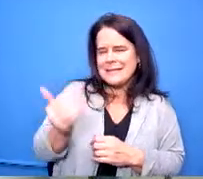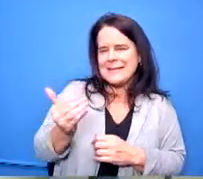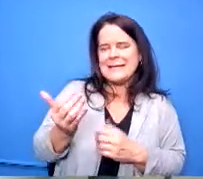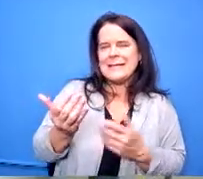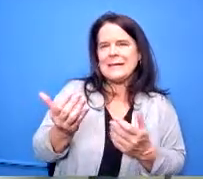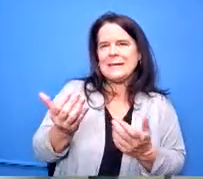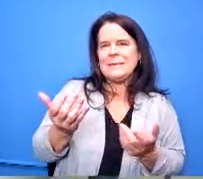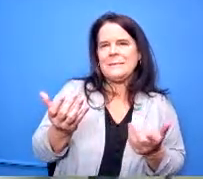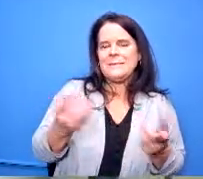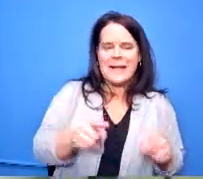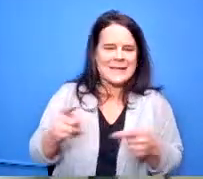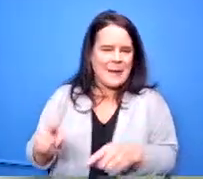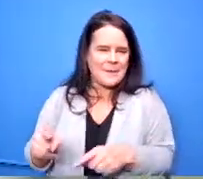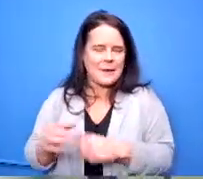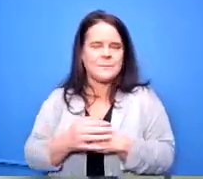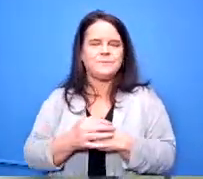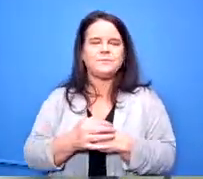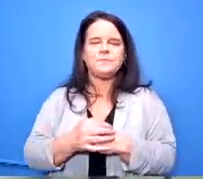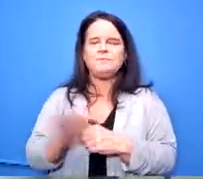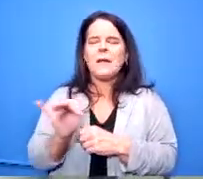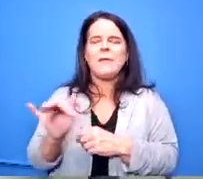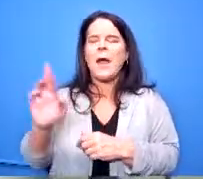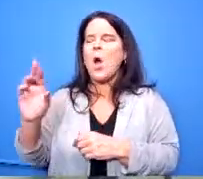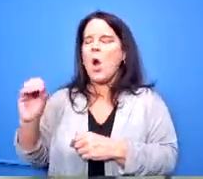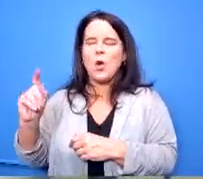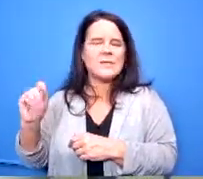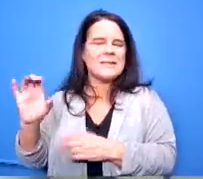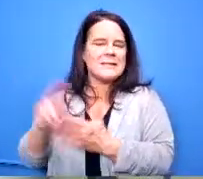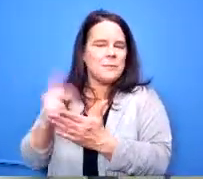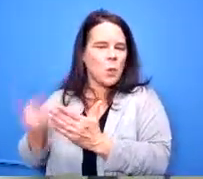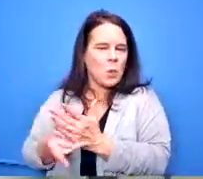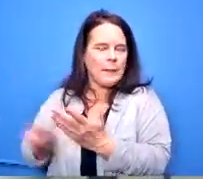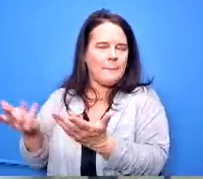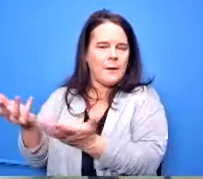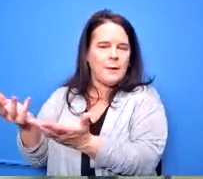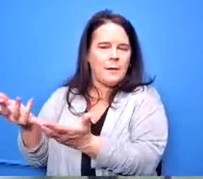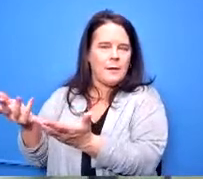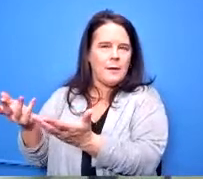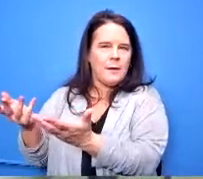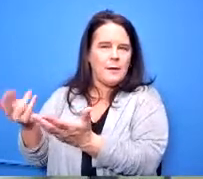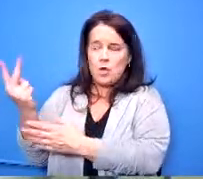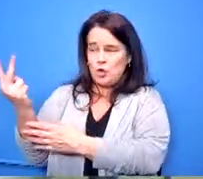whereas you can even with the rotc programs there are two one two that we don't offer at all which